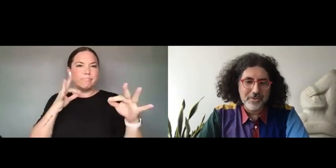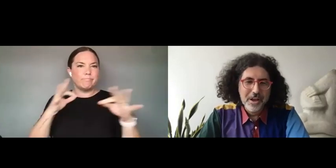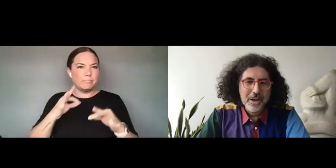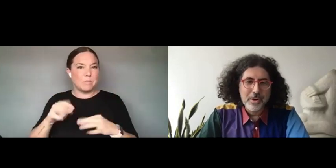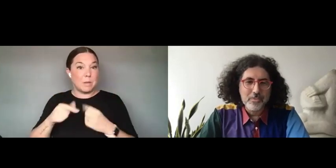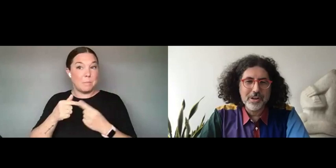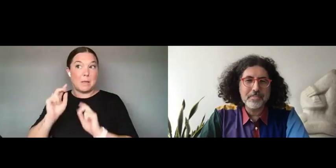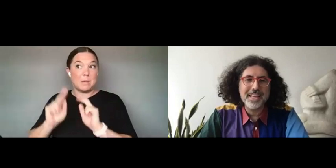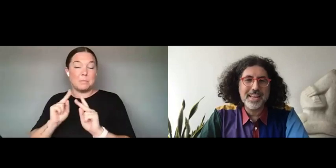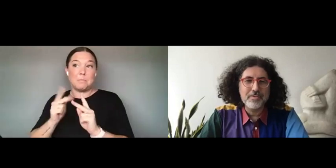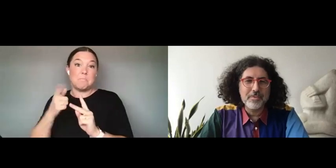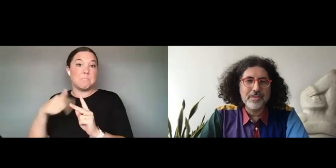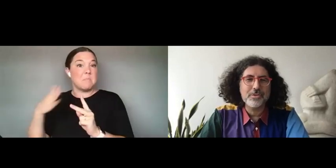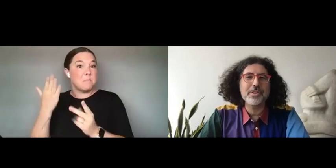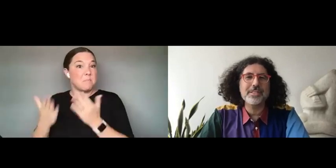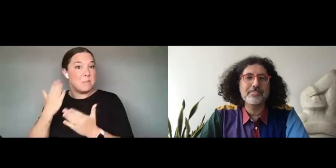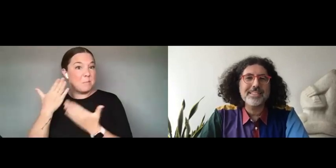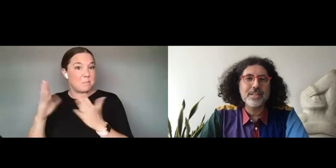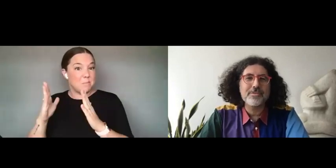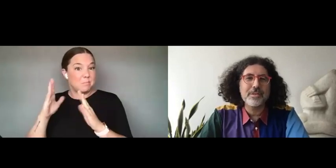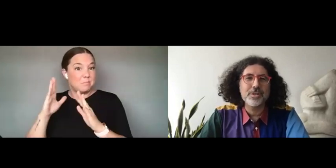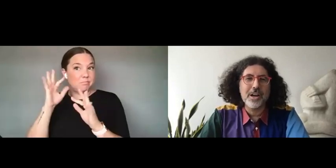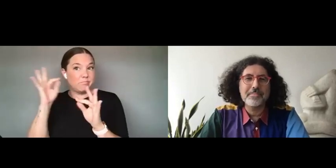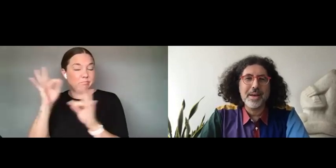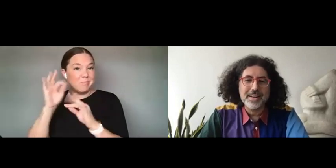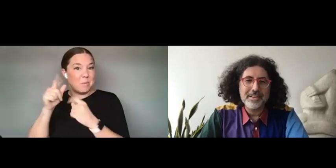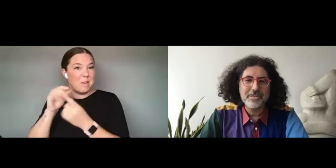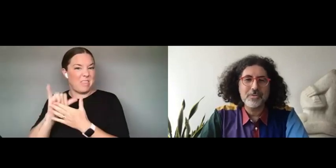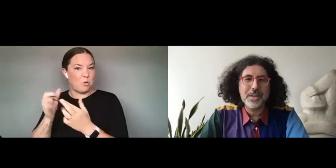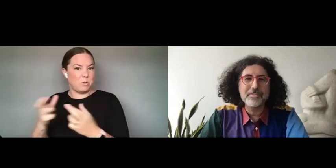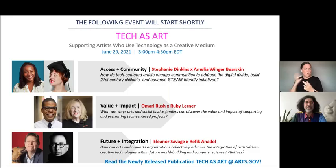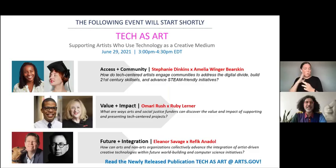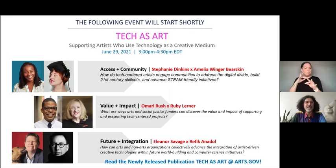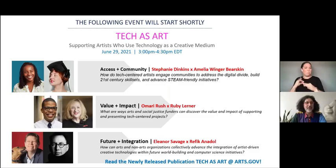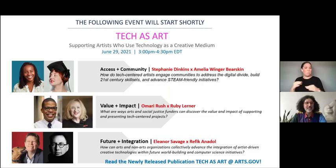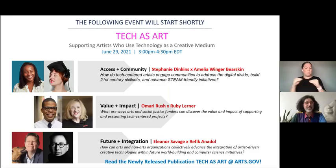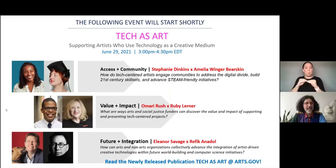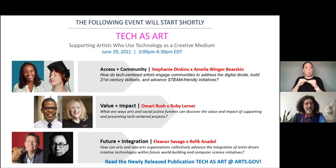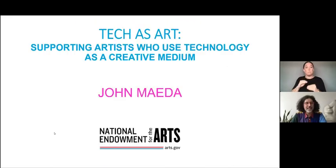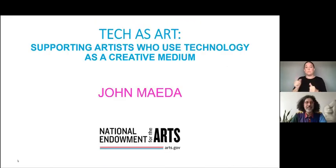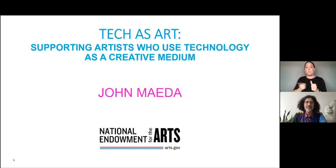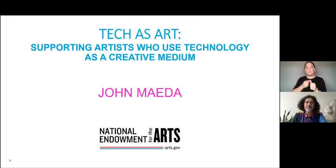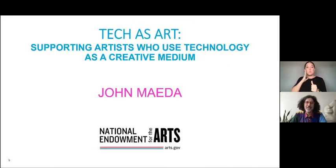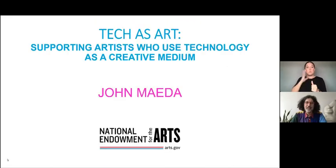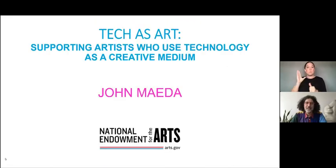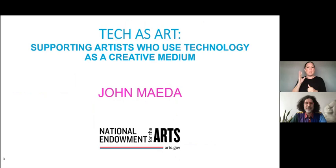BUT WE'RE GOING TO BEGIN WITH A SHORT MESSAGE FROM JOHN MAEDA WHO PEOPLE IN THE ARTS AND TECH FIELD